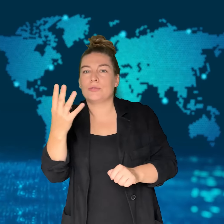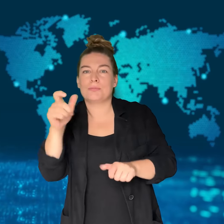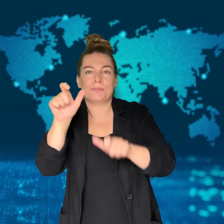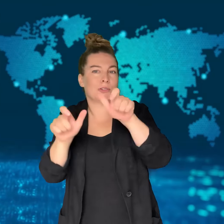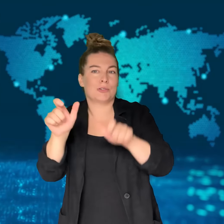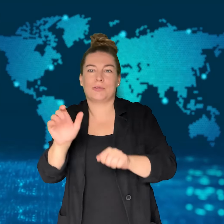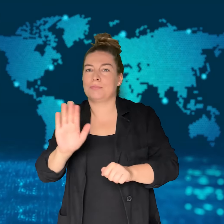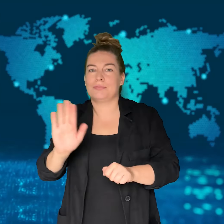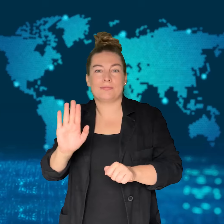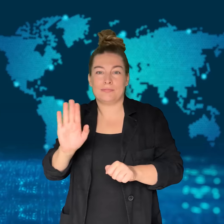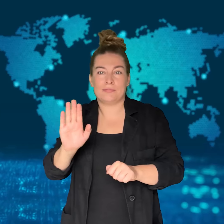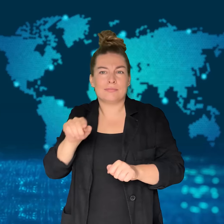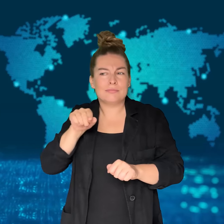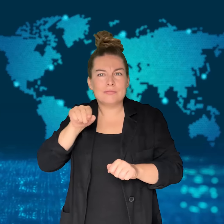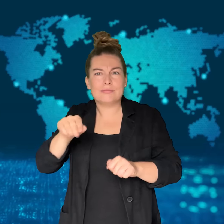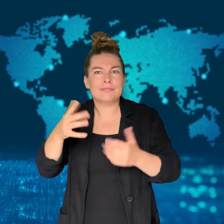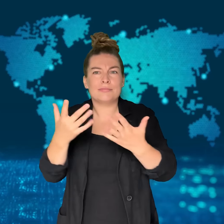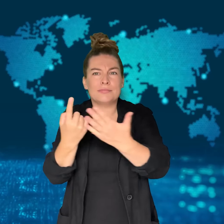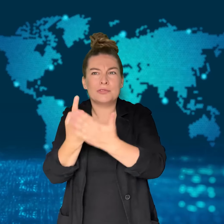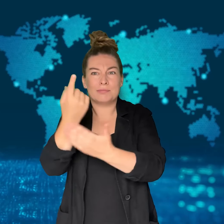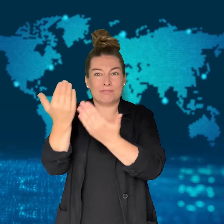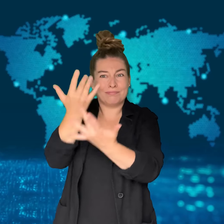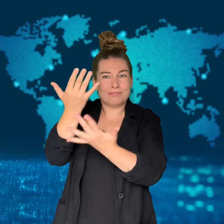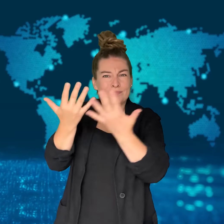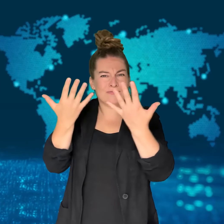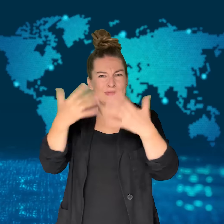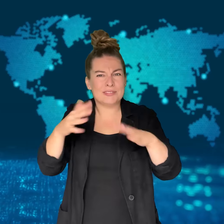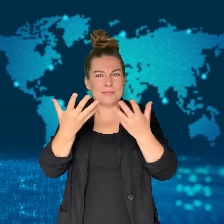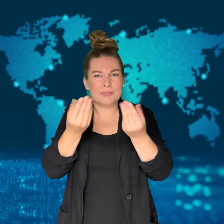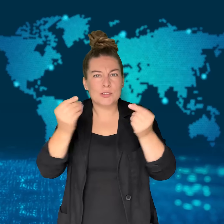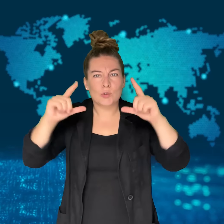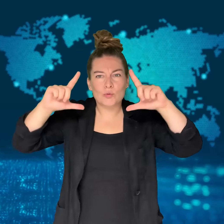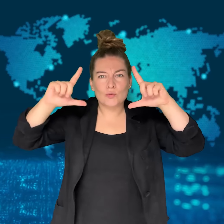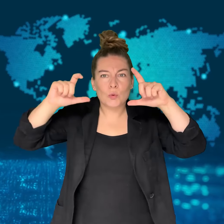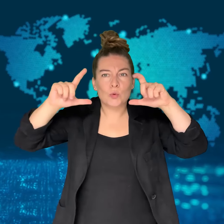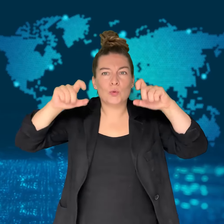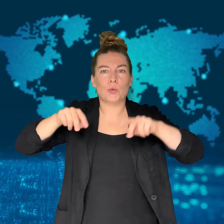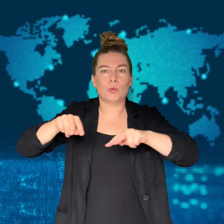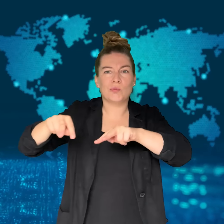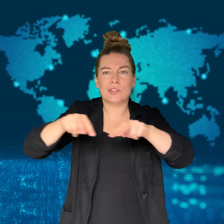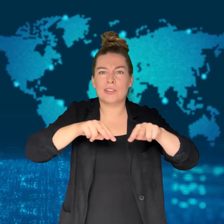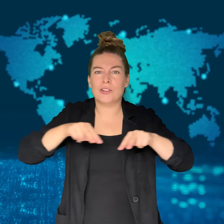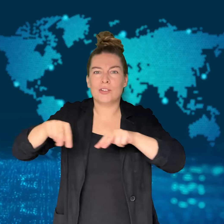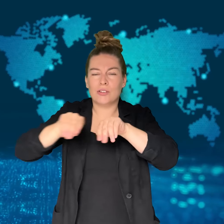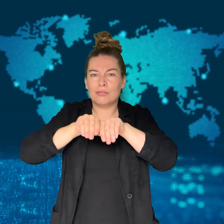This means the rotating wheel fits one passenger per car or gondola.